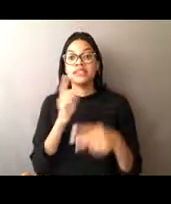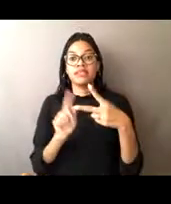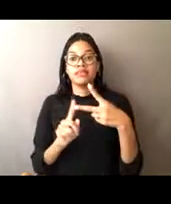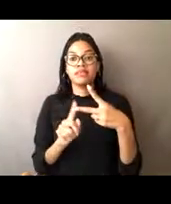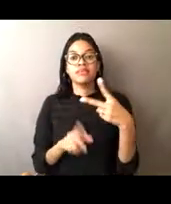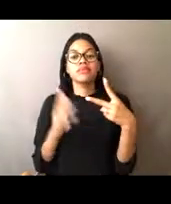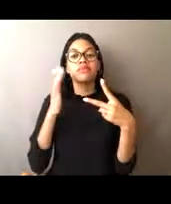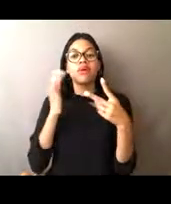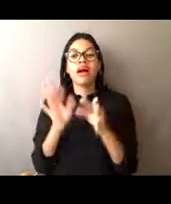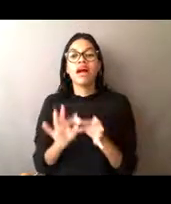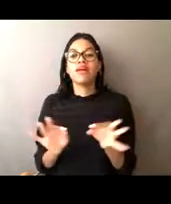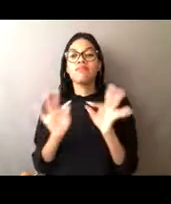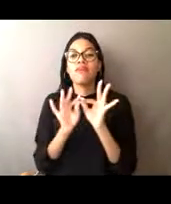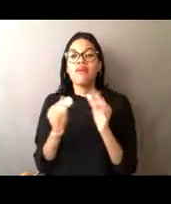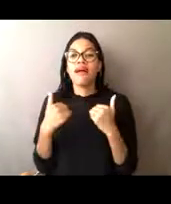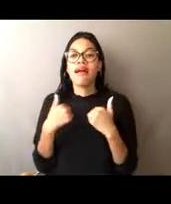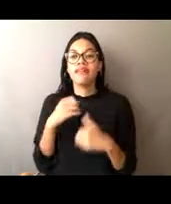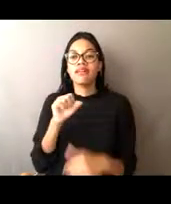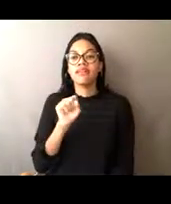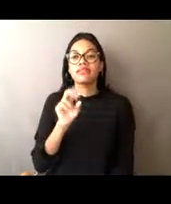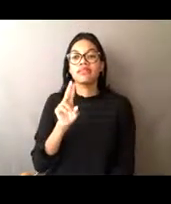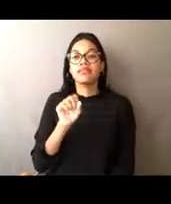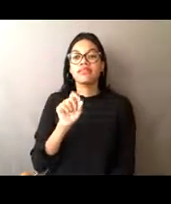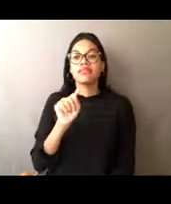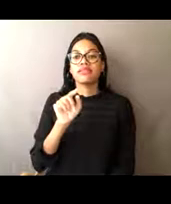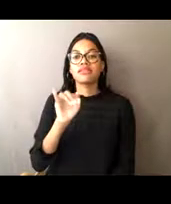to have sustainable fish and mammal population?